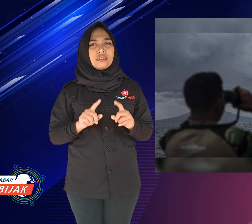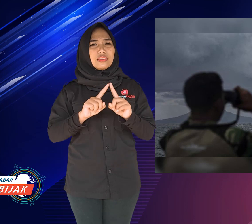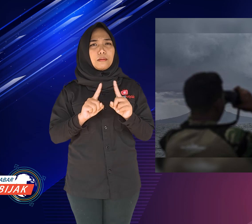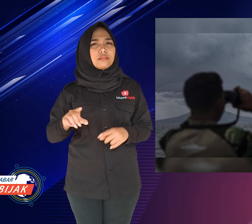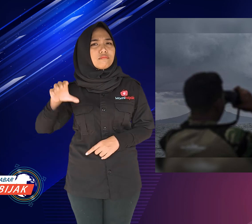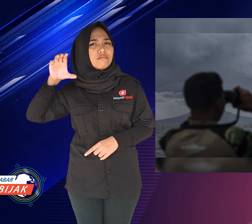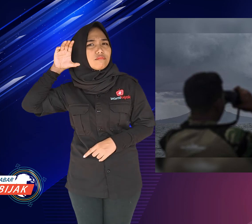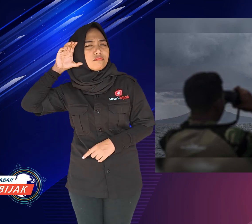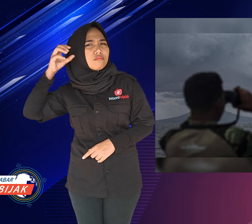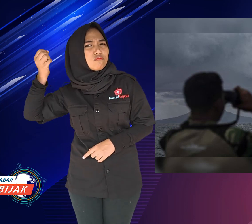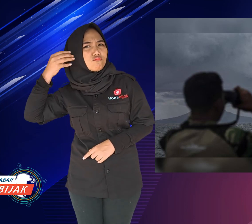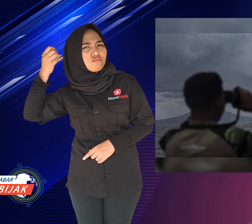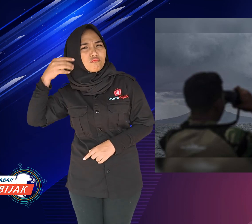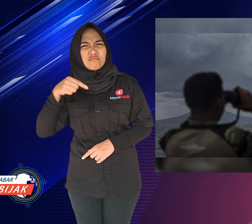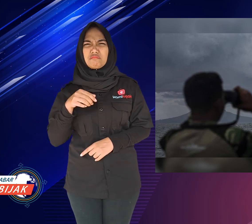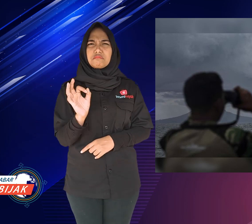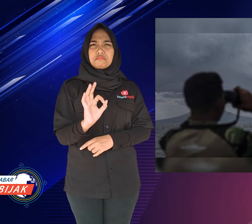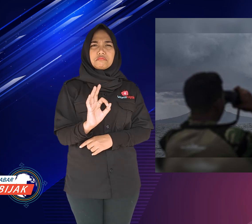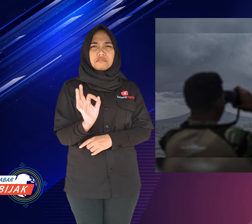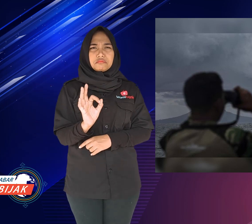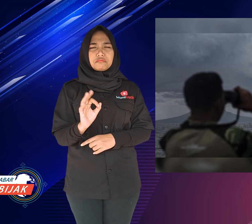But the sound of a boom was absent.